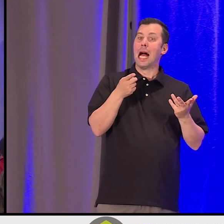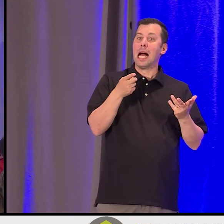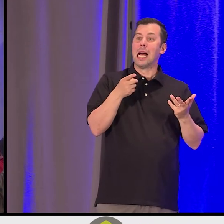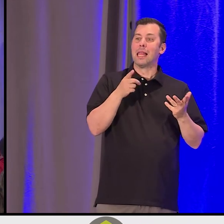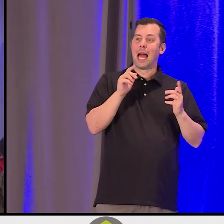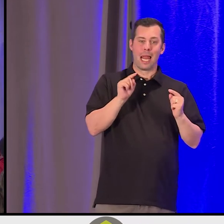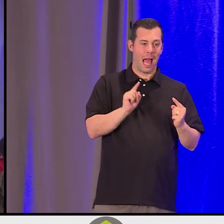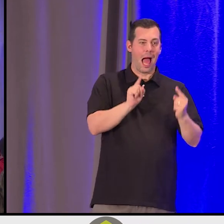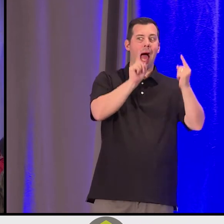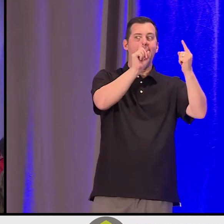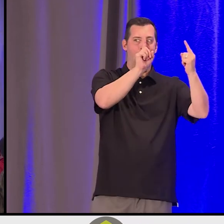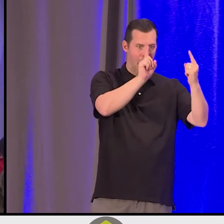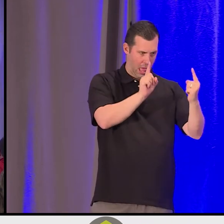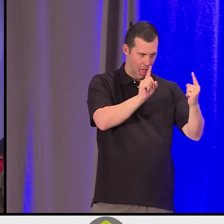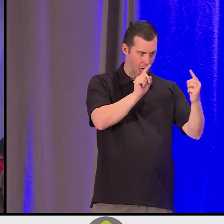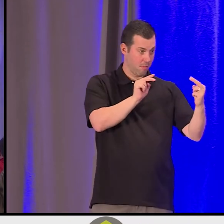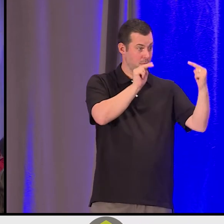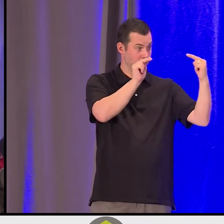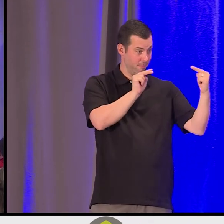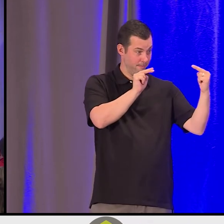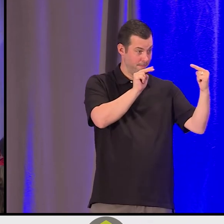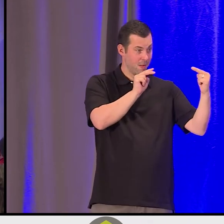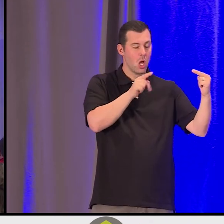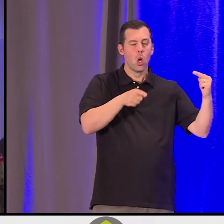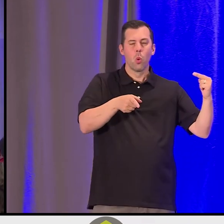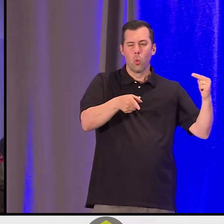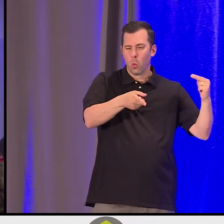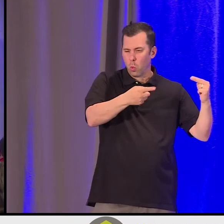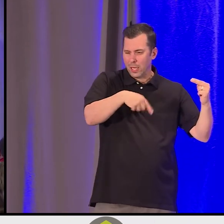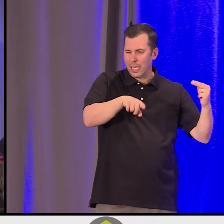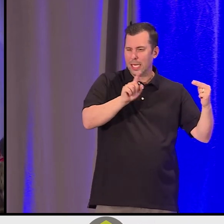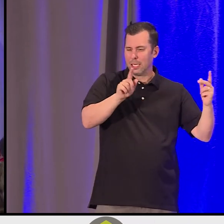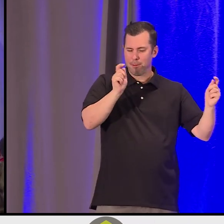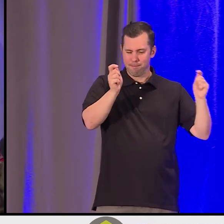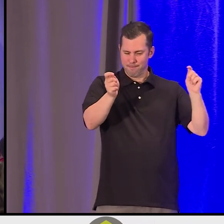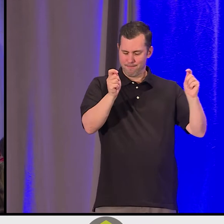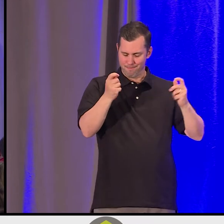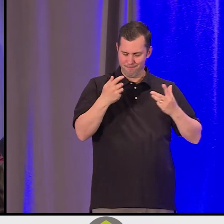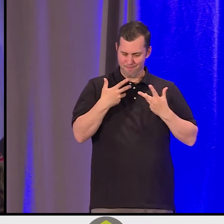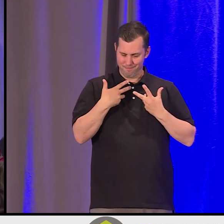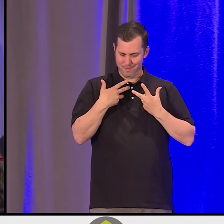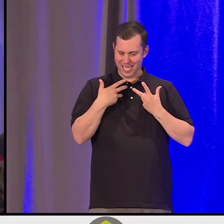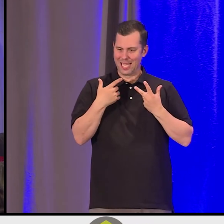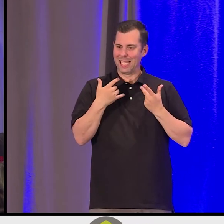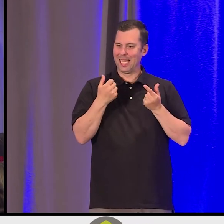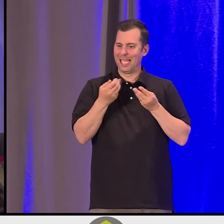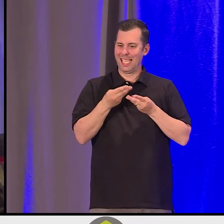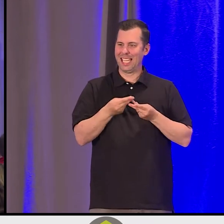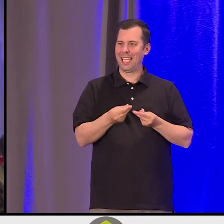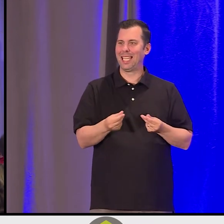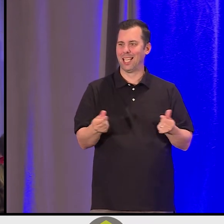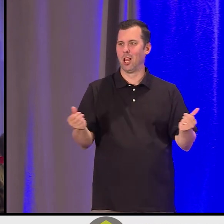that we got to touch on it, we got to process, we got to feel it. We have to heal, and the only way we do that is we have to see one another.